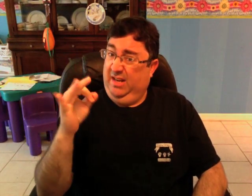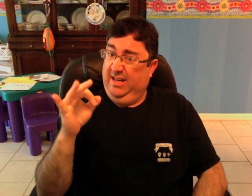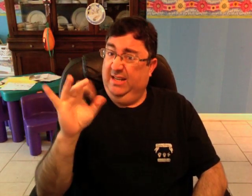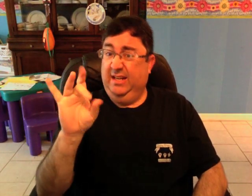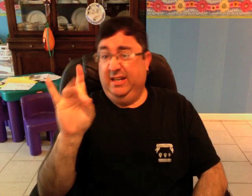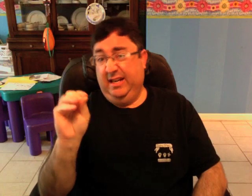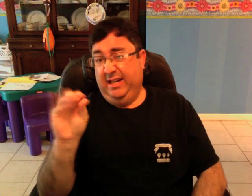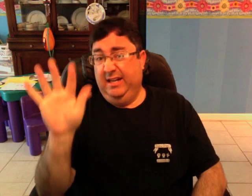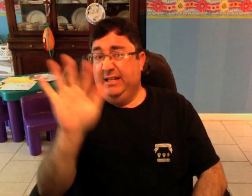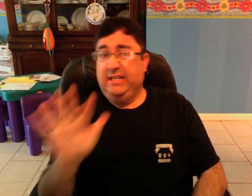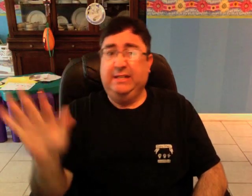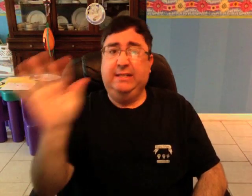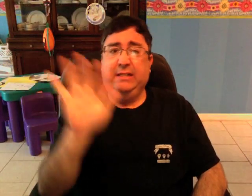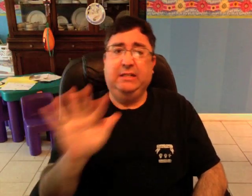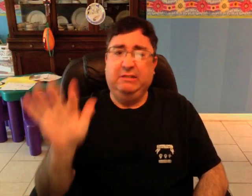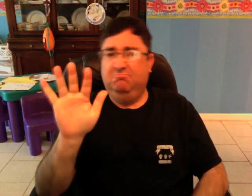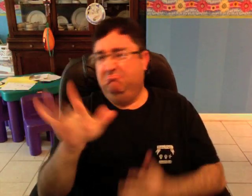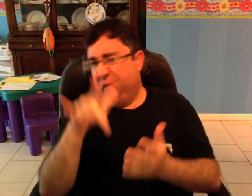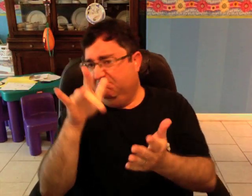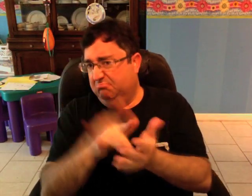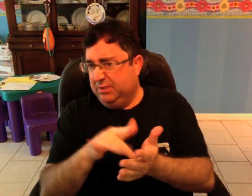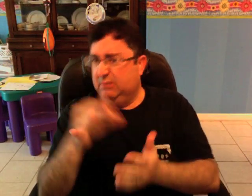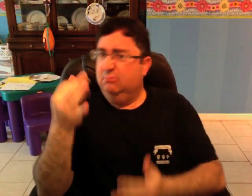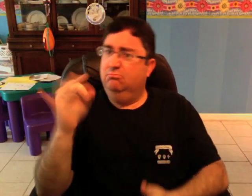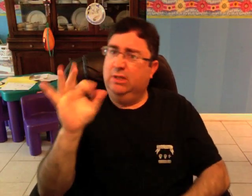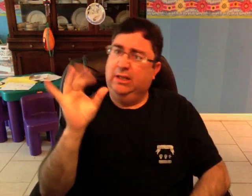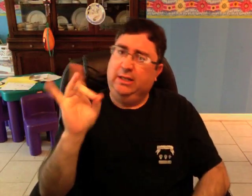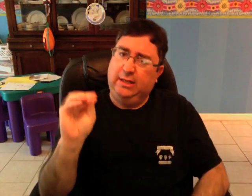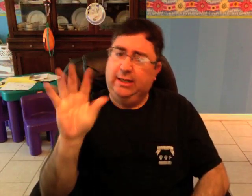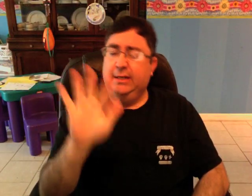the author explains that in the middle 1980s,